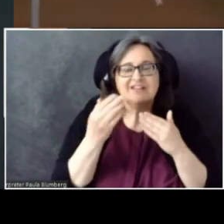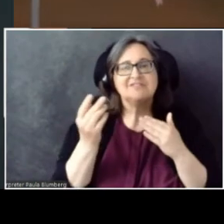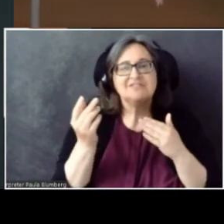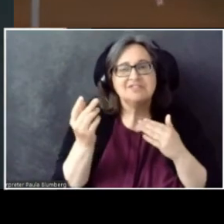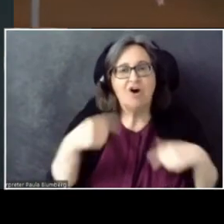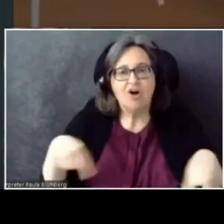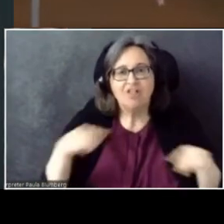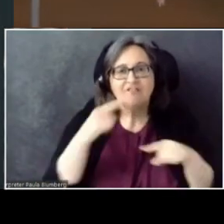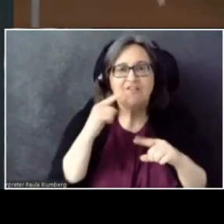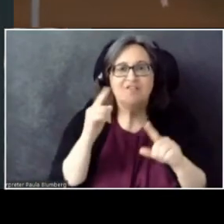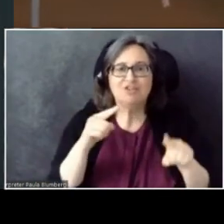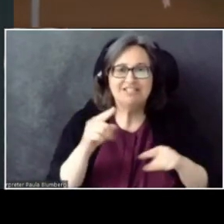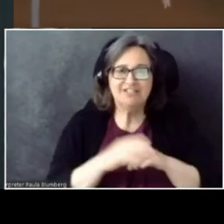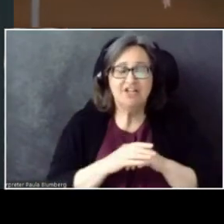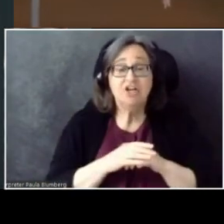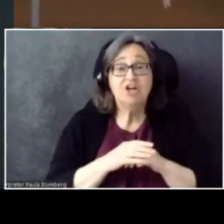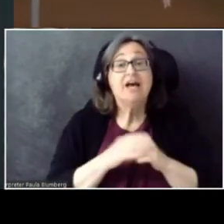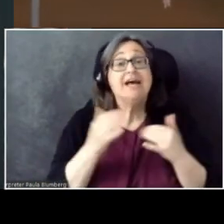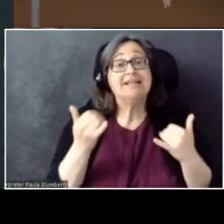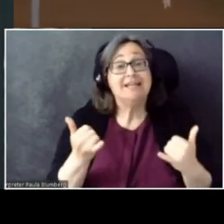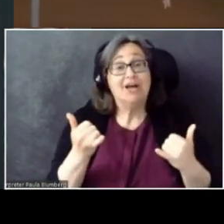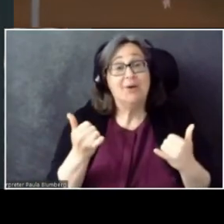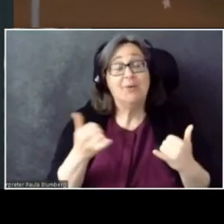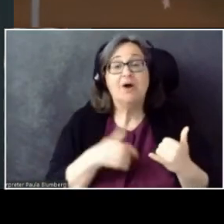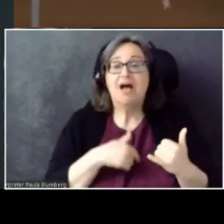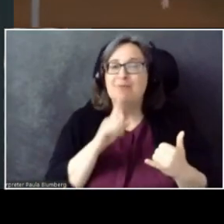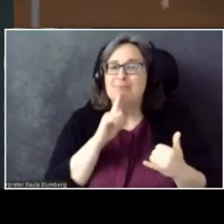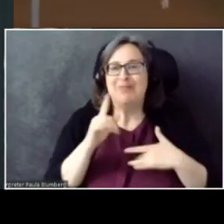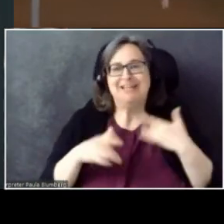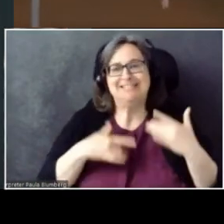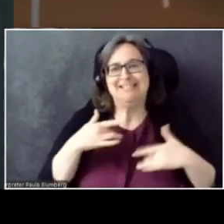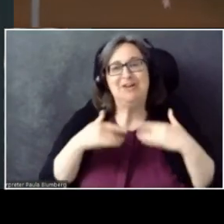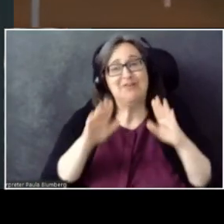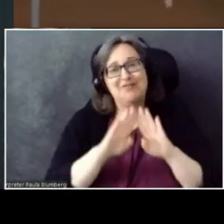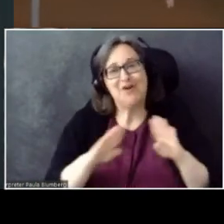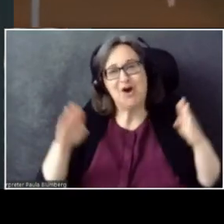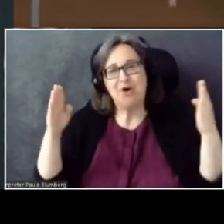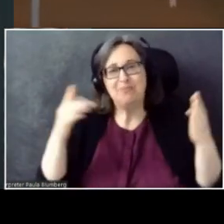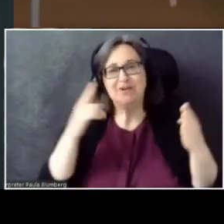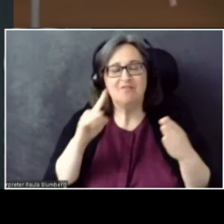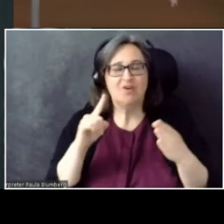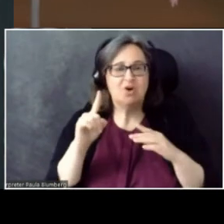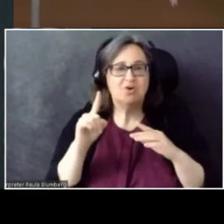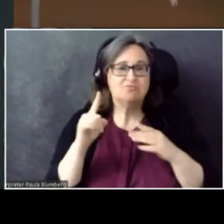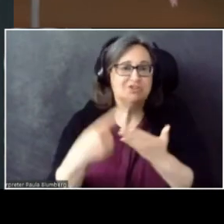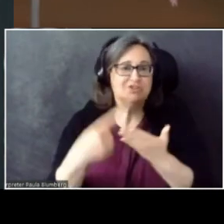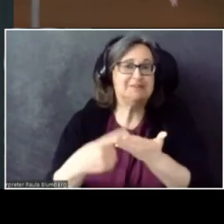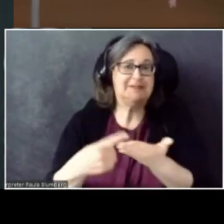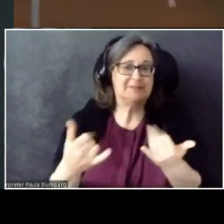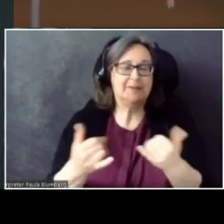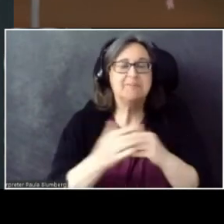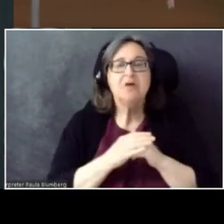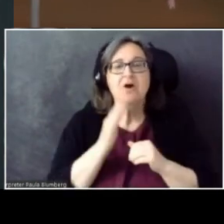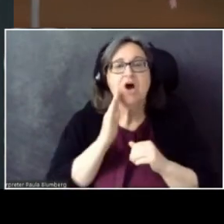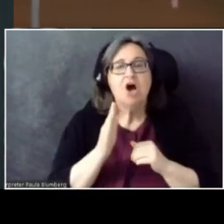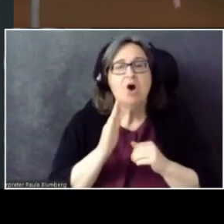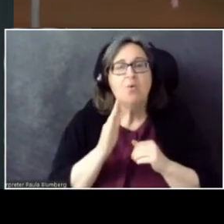And with that, I'm super happy to open it up for a discussion. And I'm gonna put my headset on properly.